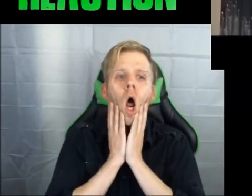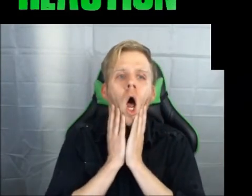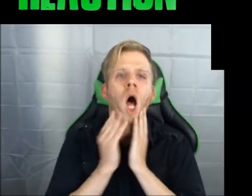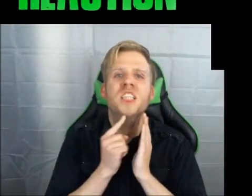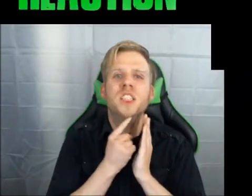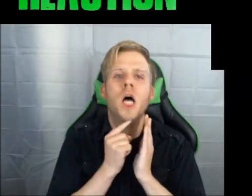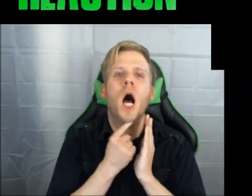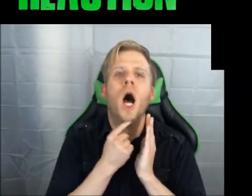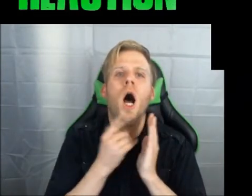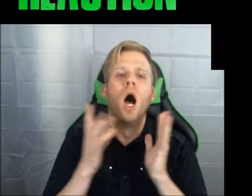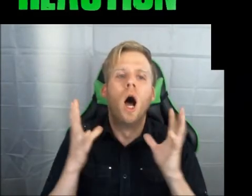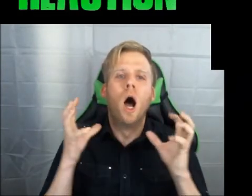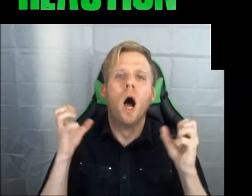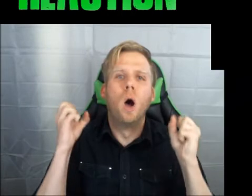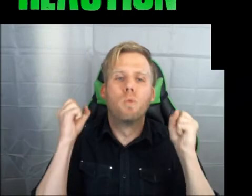Seriously...